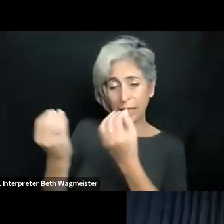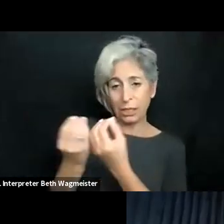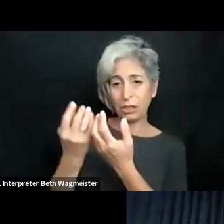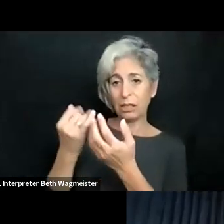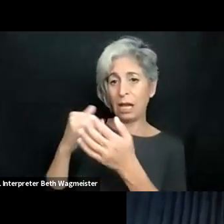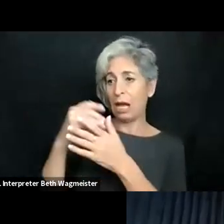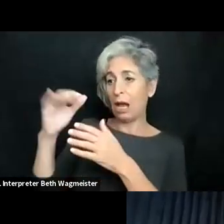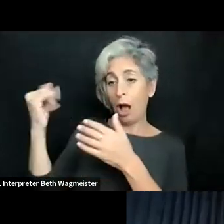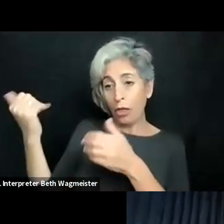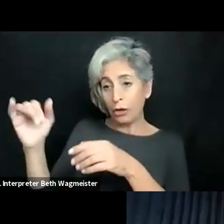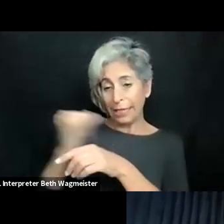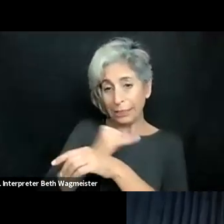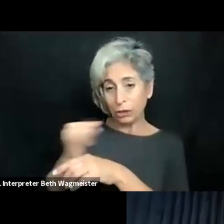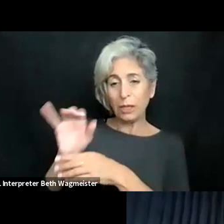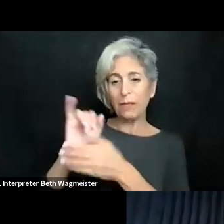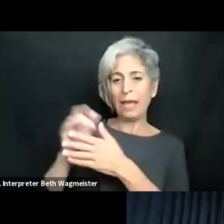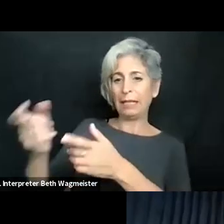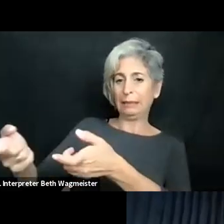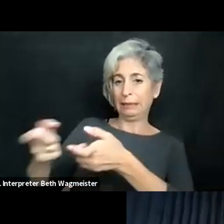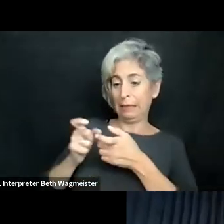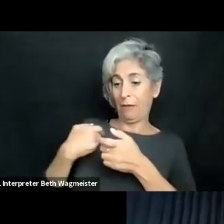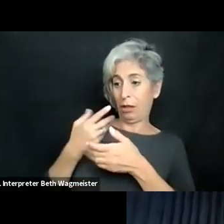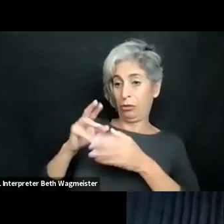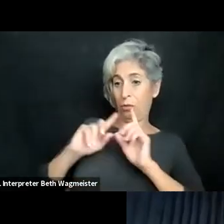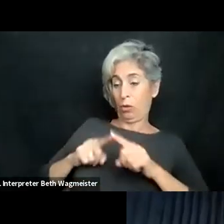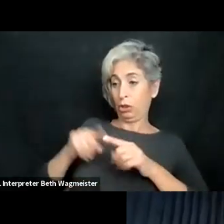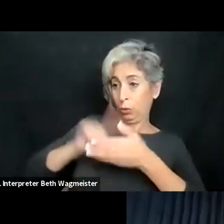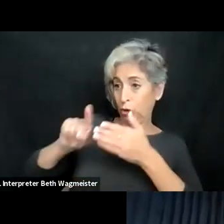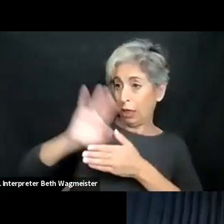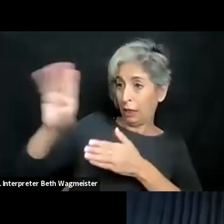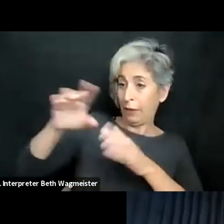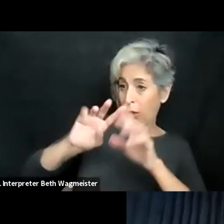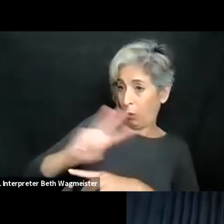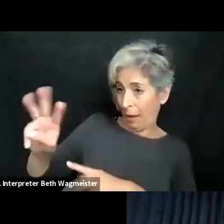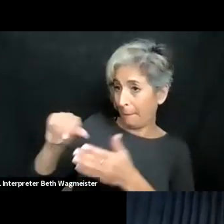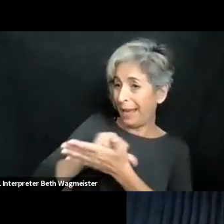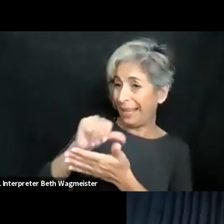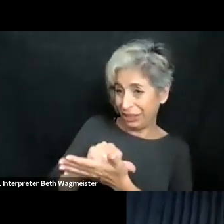and we have external clients, other universities or